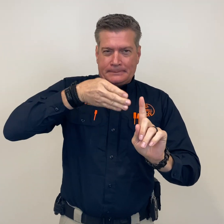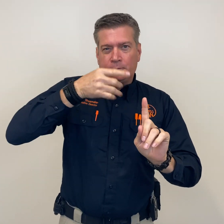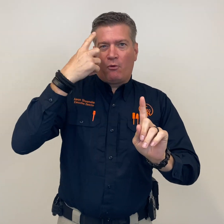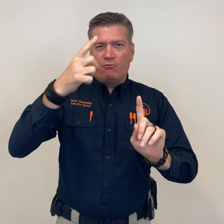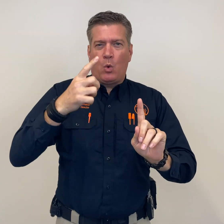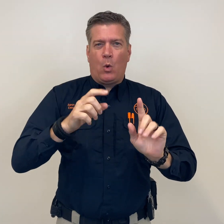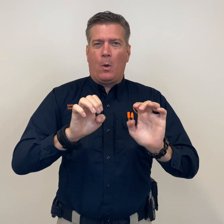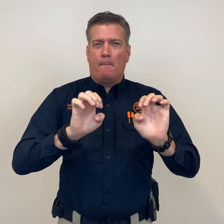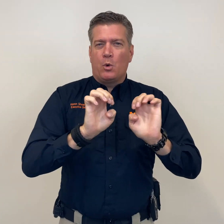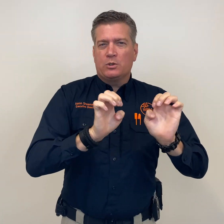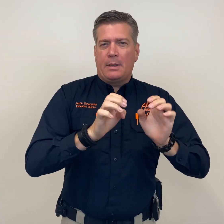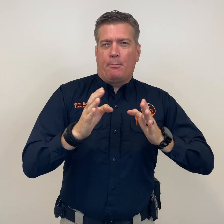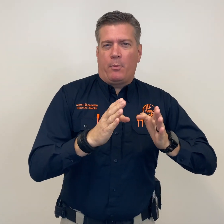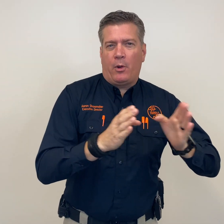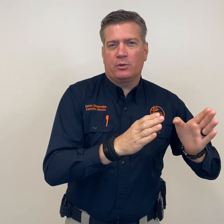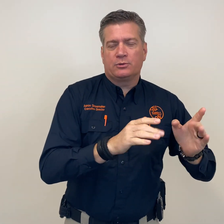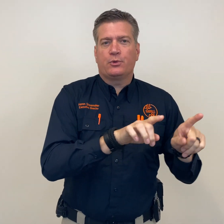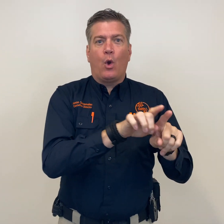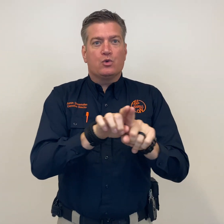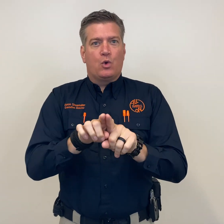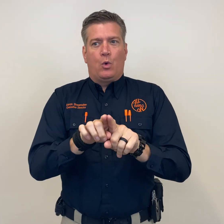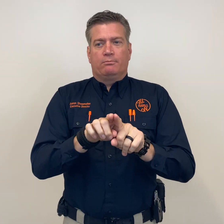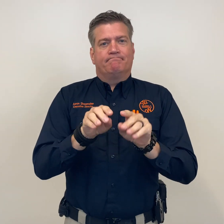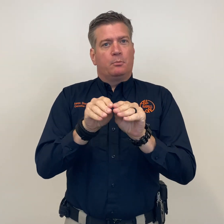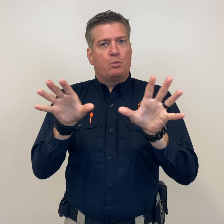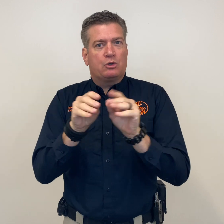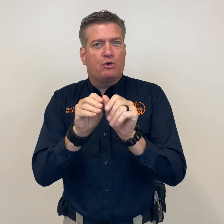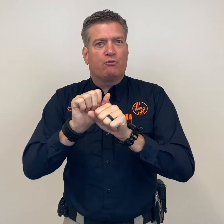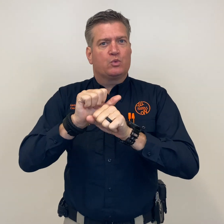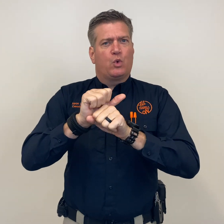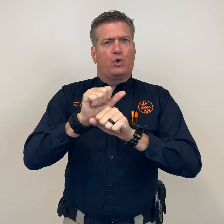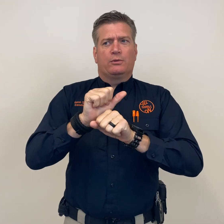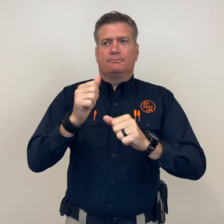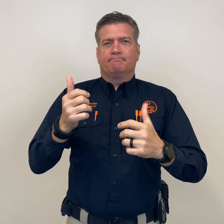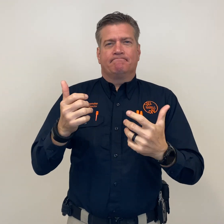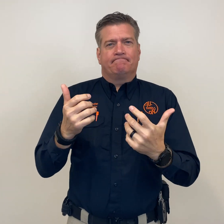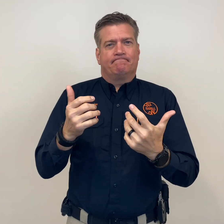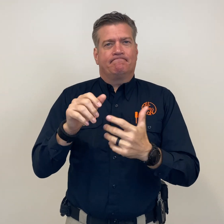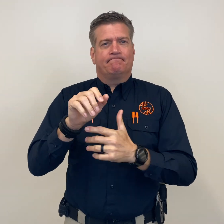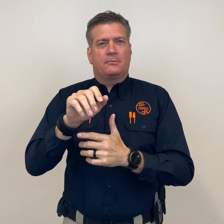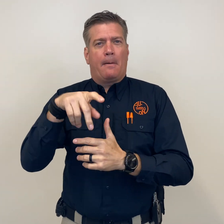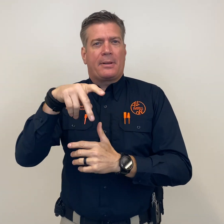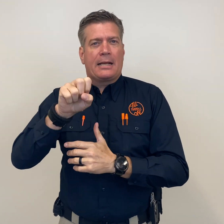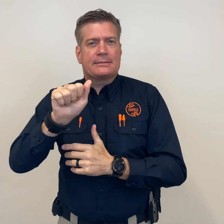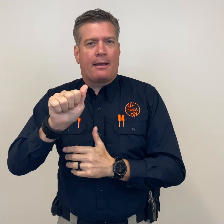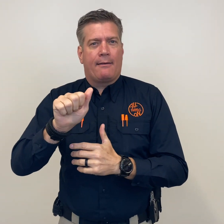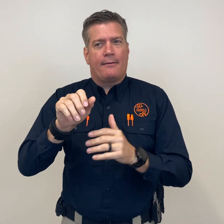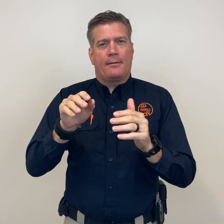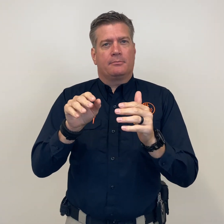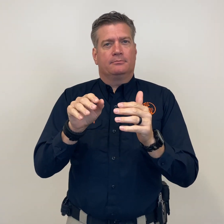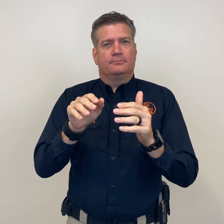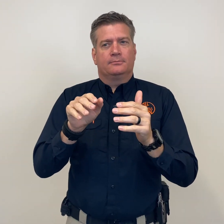training for emergency preparedness, press conference work, public service